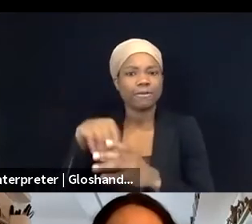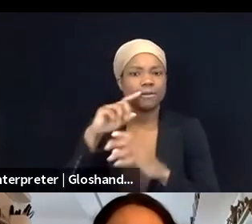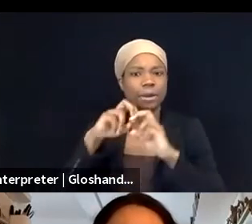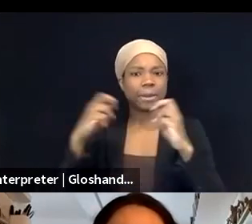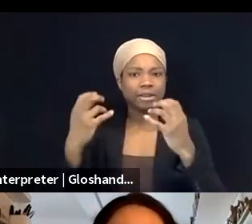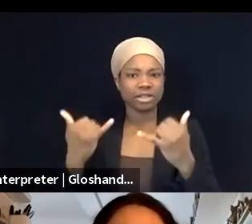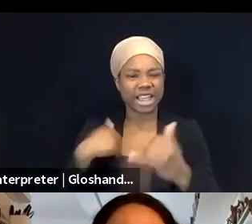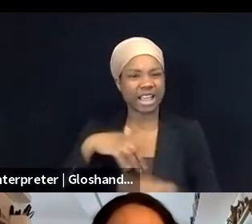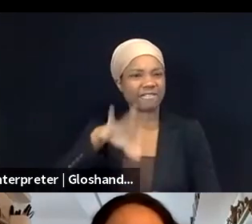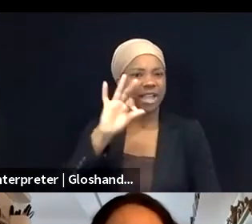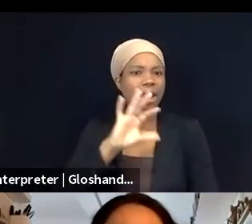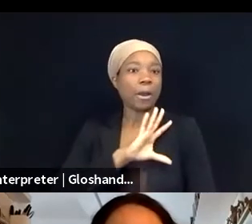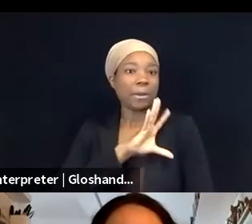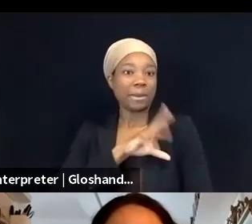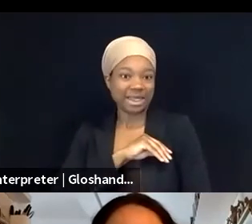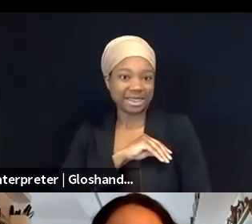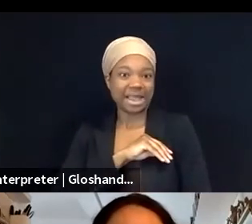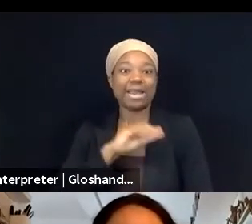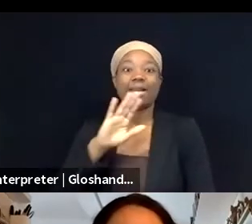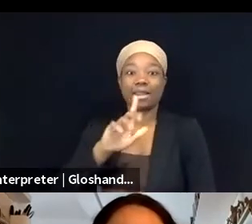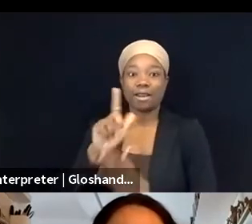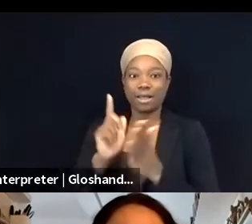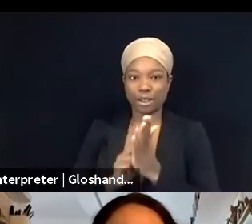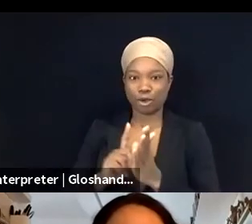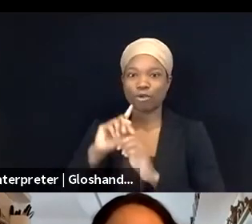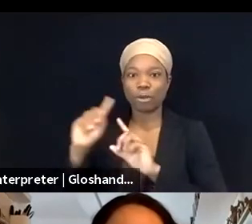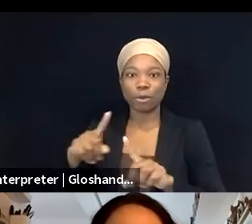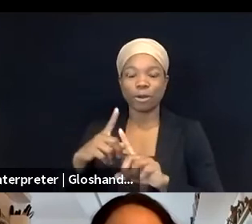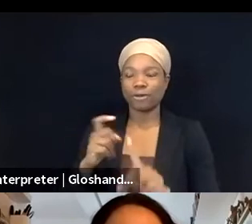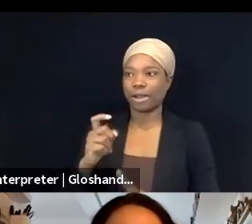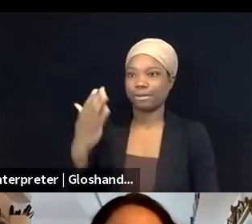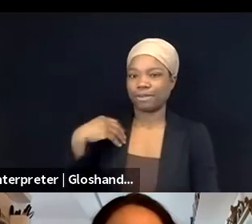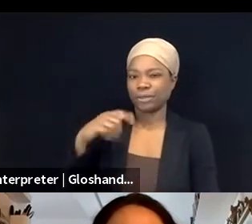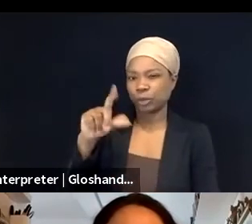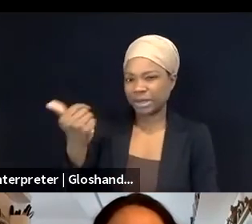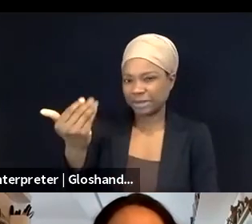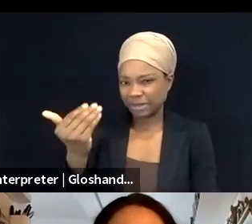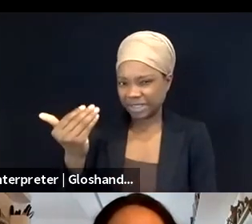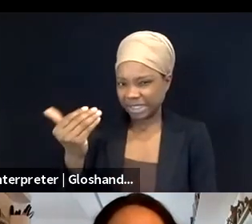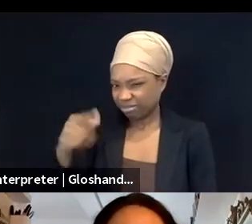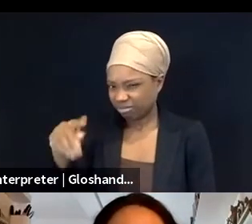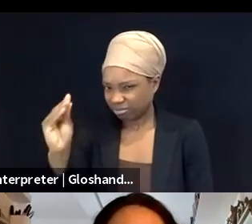on, yeah, seeing some nods, on what they called the Palestine exception to free speech law,